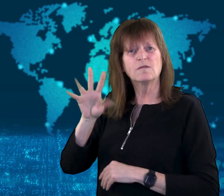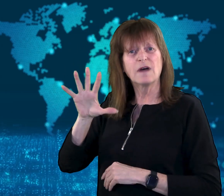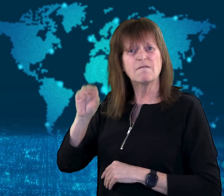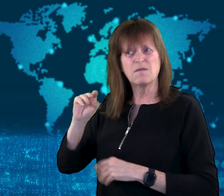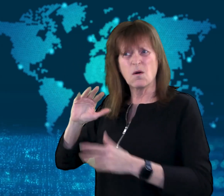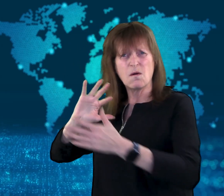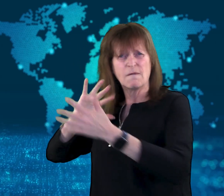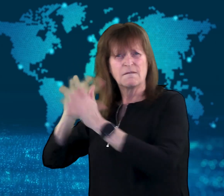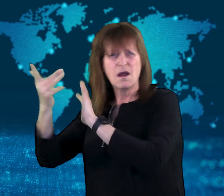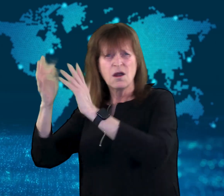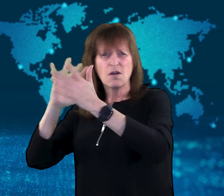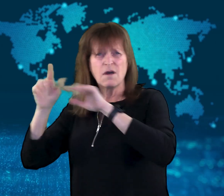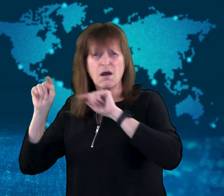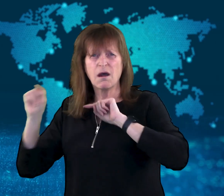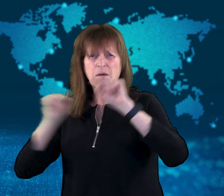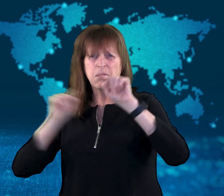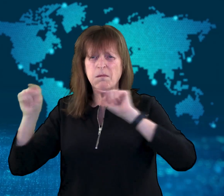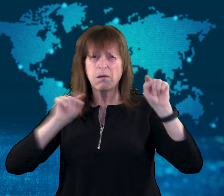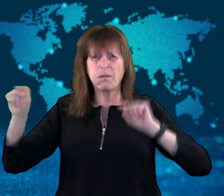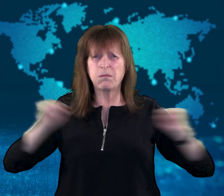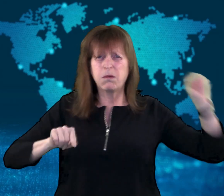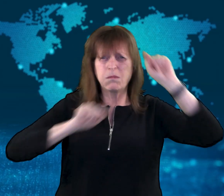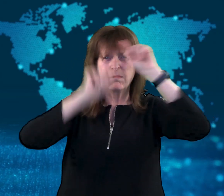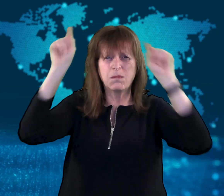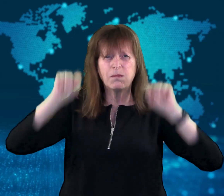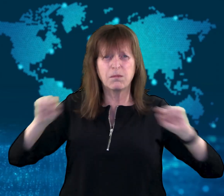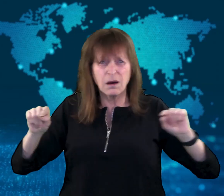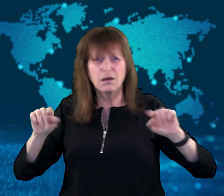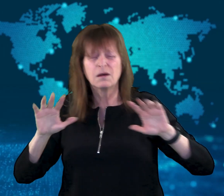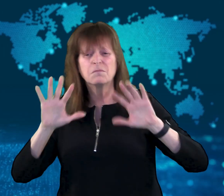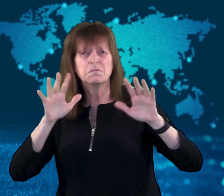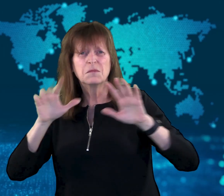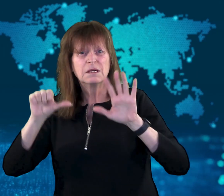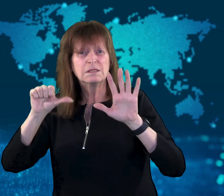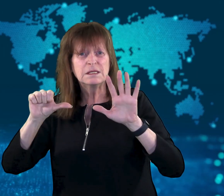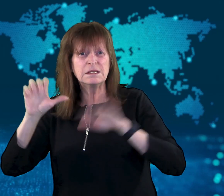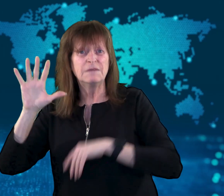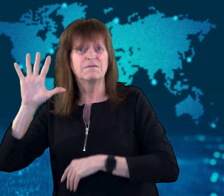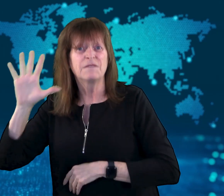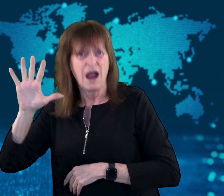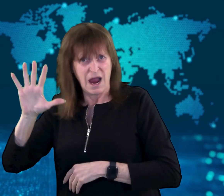Over 250 wildfires have been burning, and only around 65 are under control.